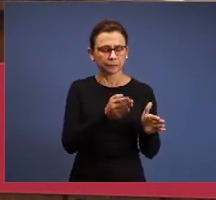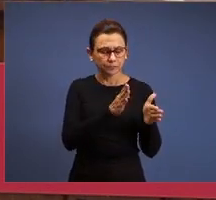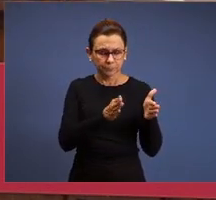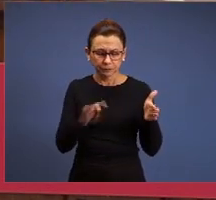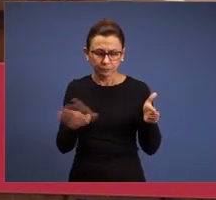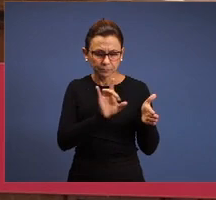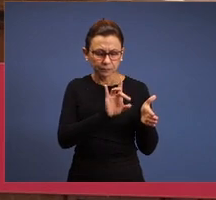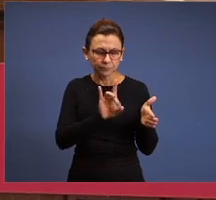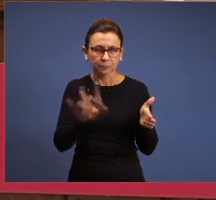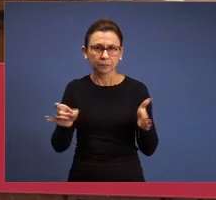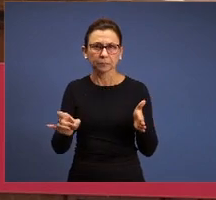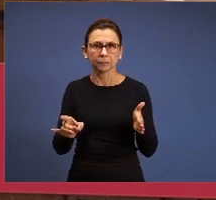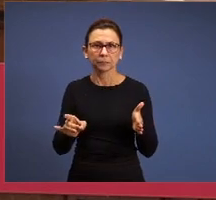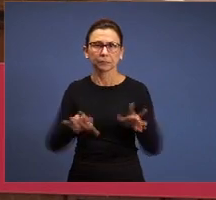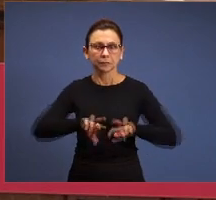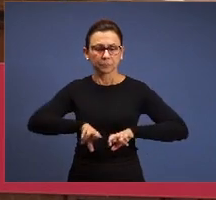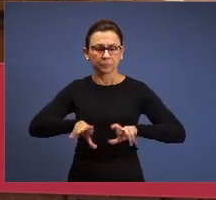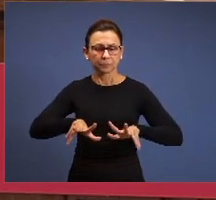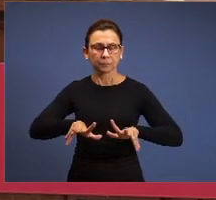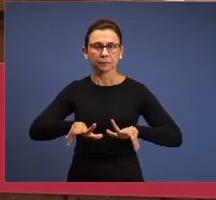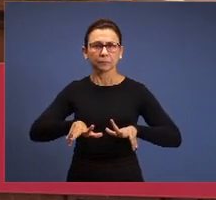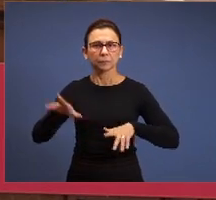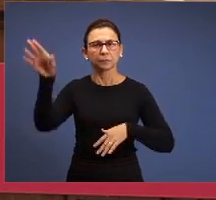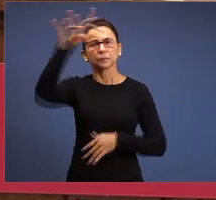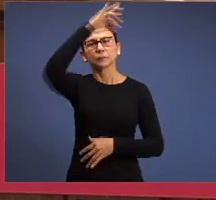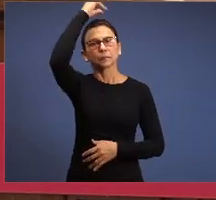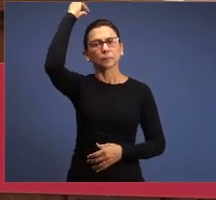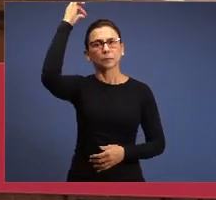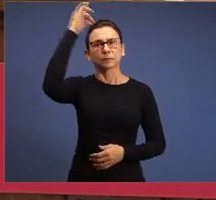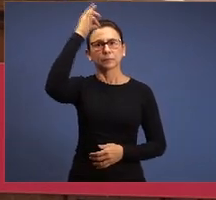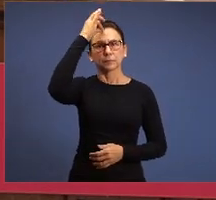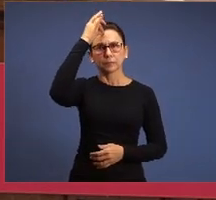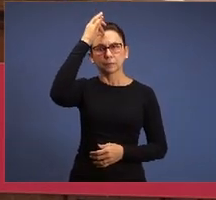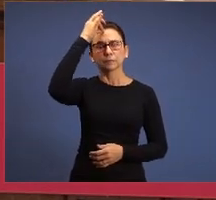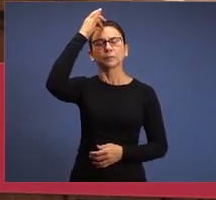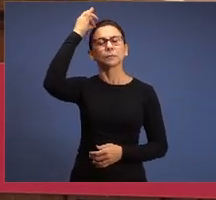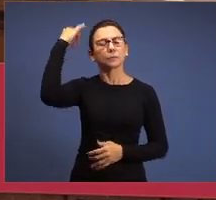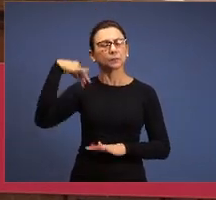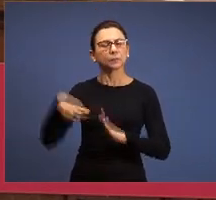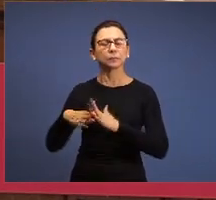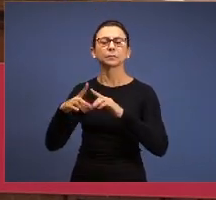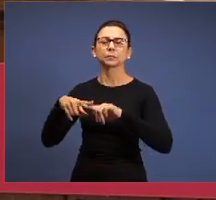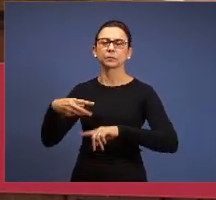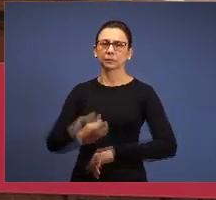Holy Spirit, on the life of the church, the church had to live it here, she faced